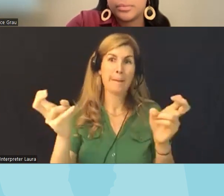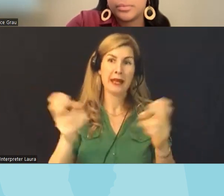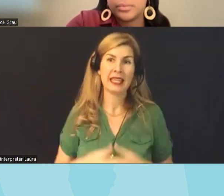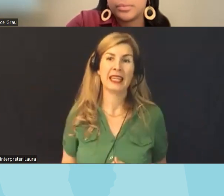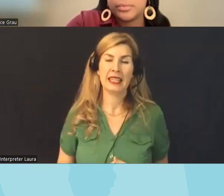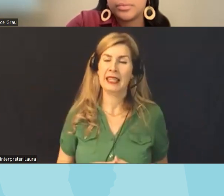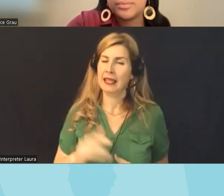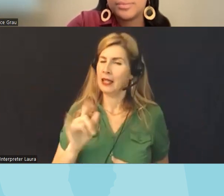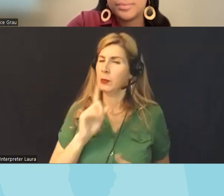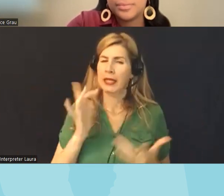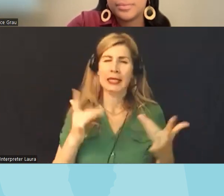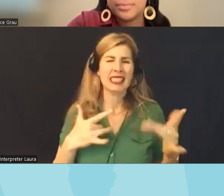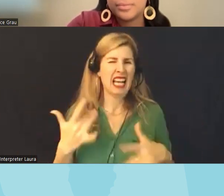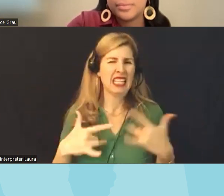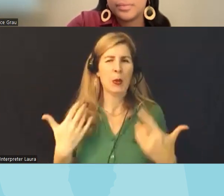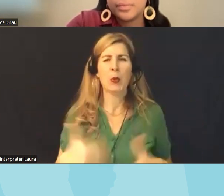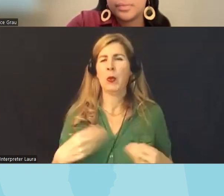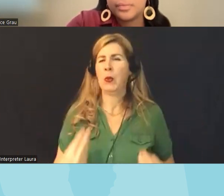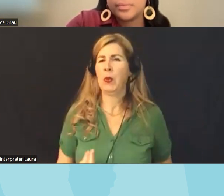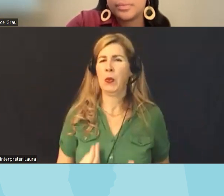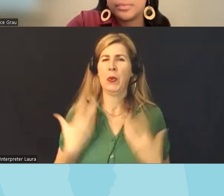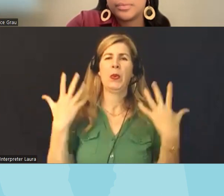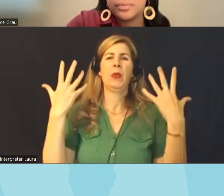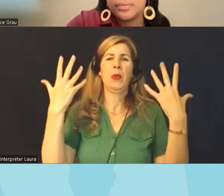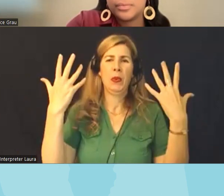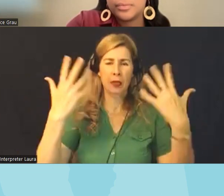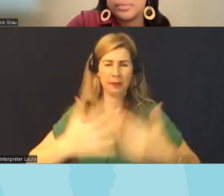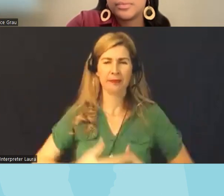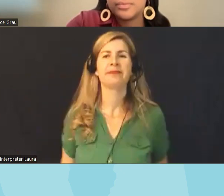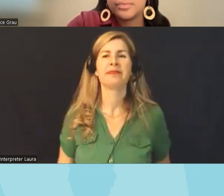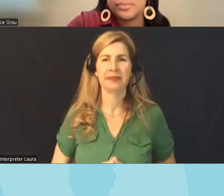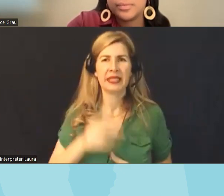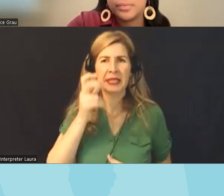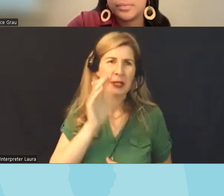exciting and energizing and inspiring to hear all the incredible work that everyone is doing